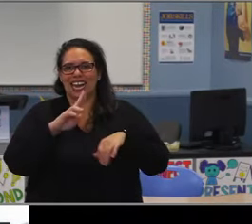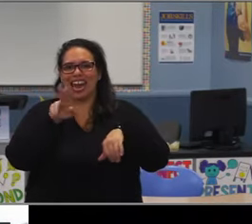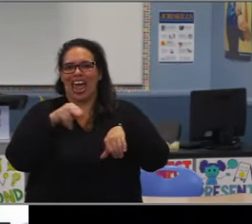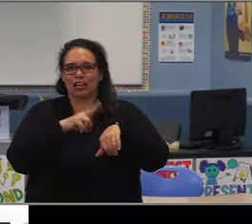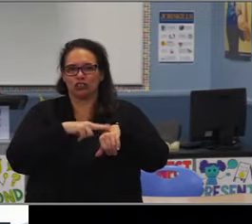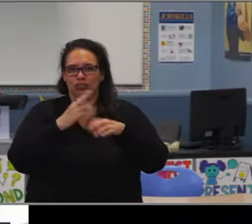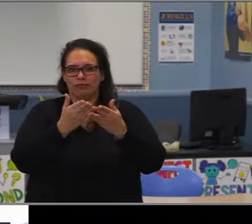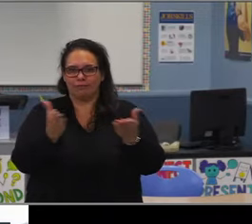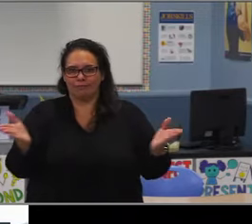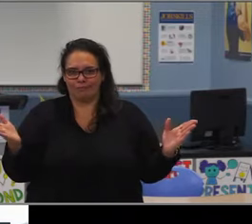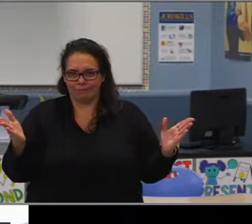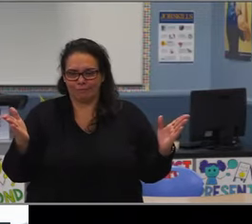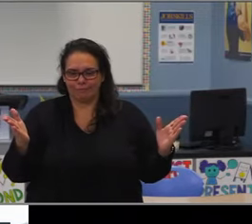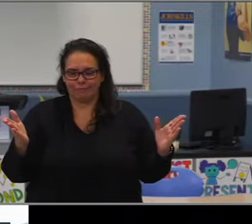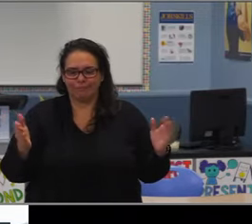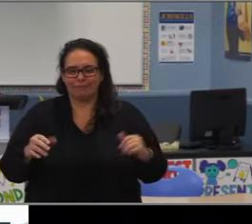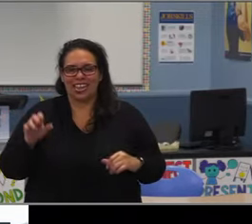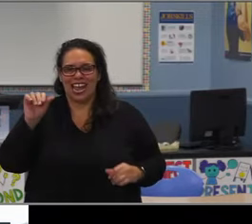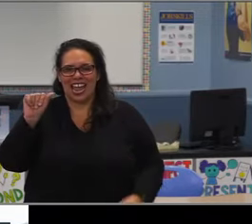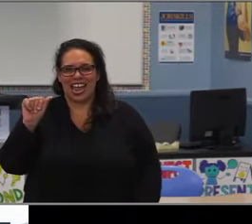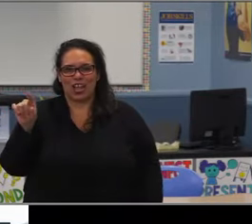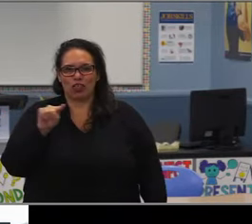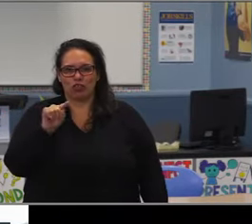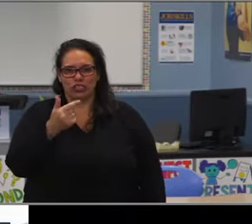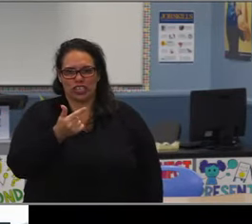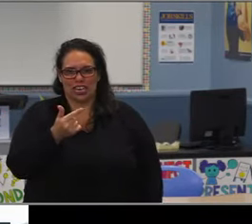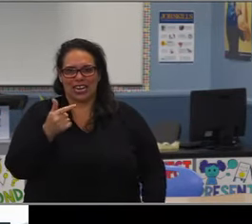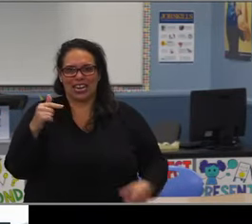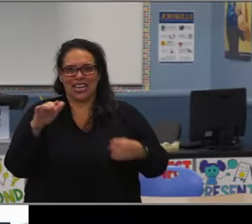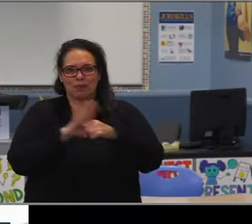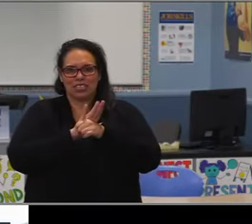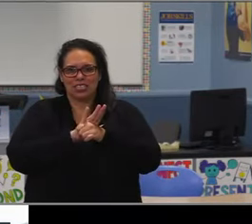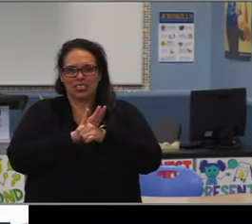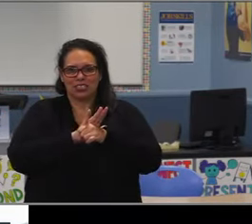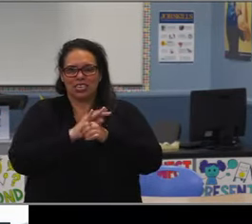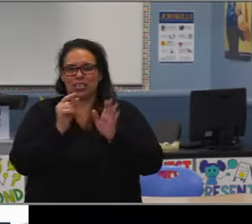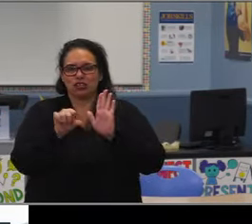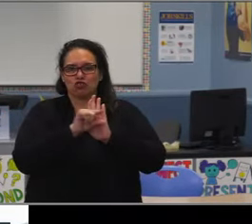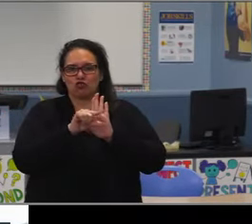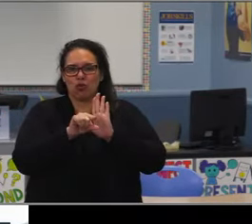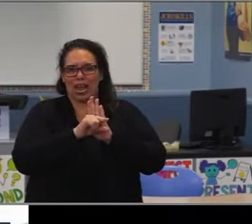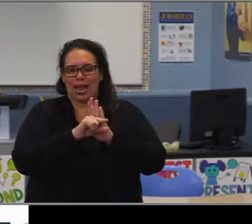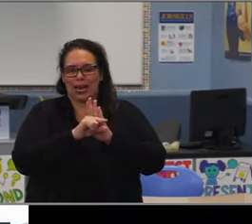Dr. Benitez go ahead. Okay. Thank you.